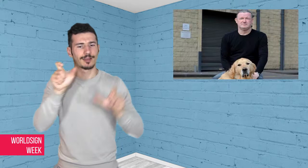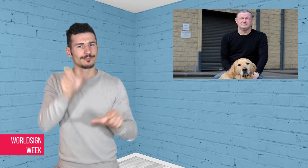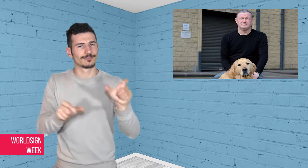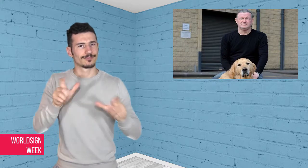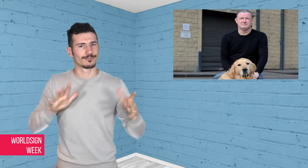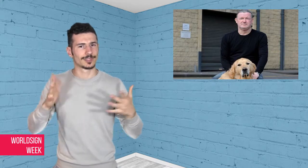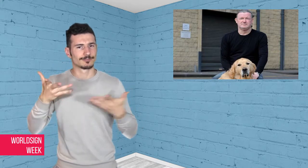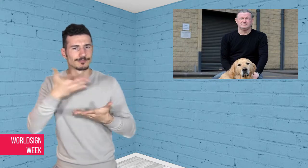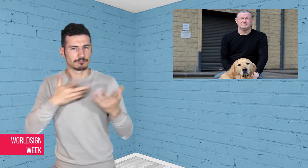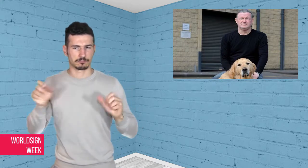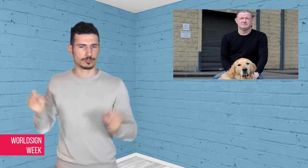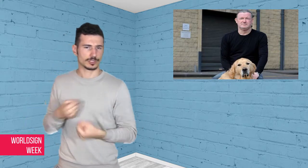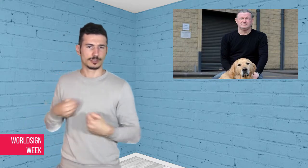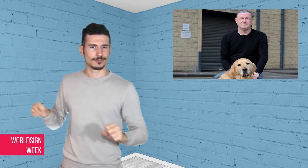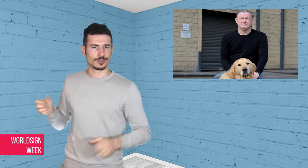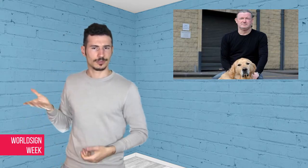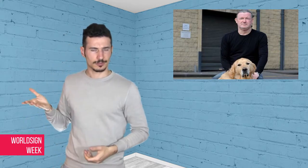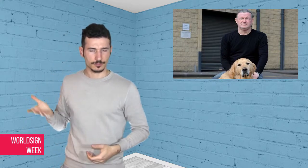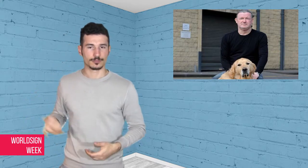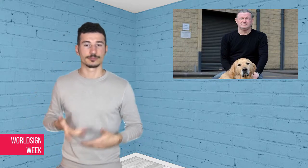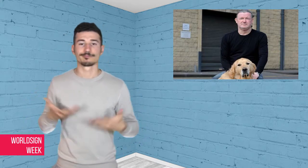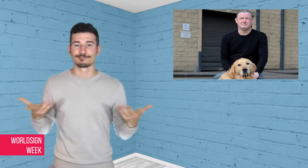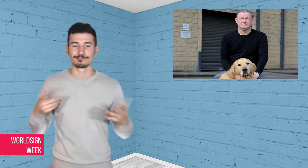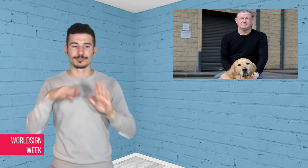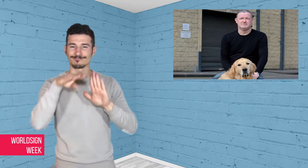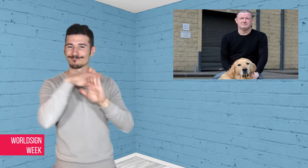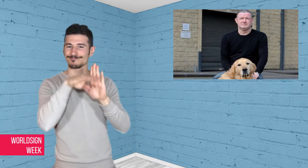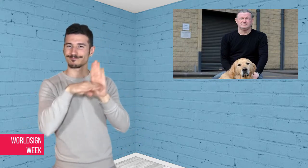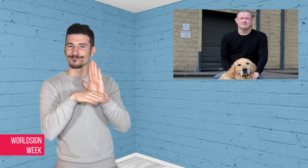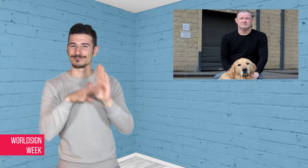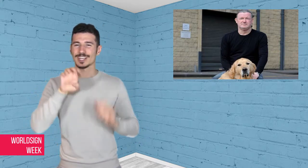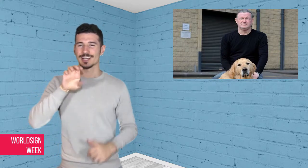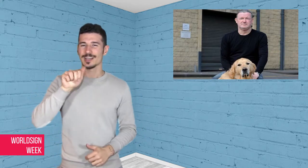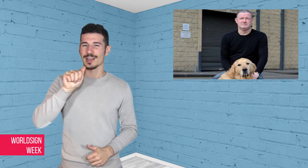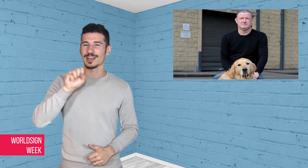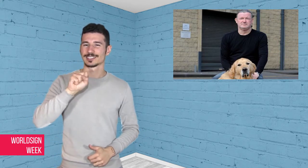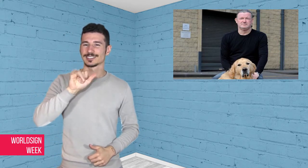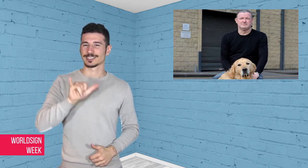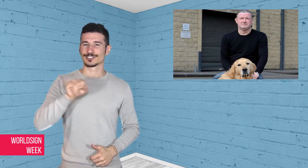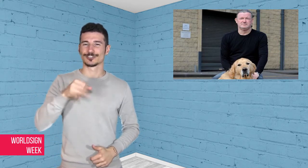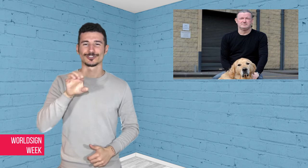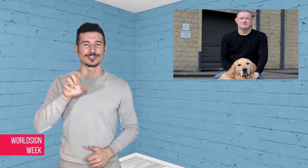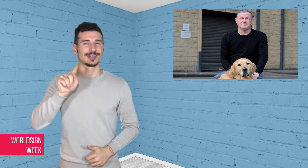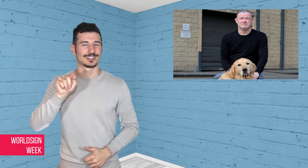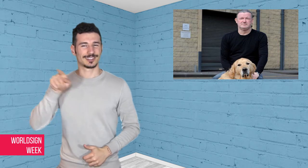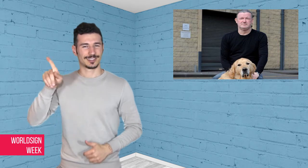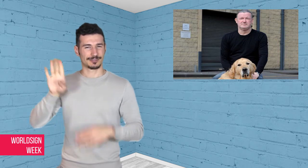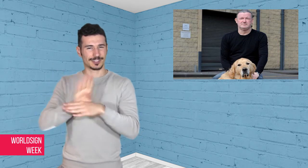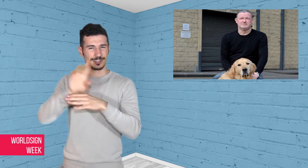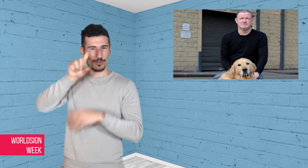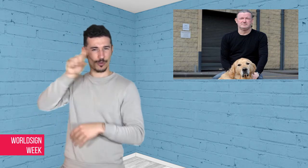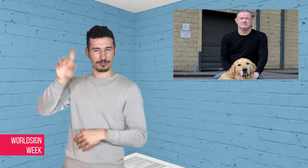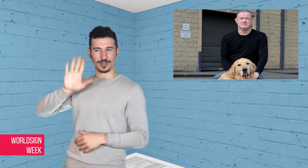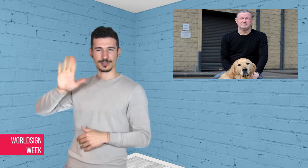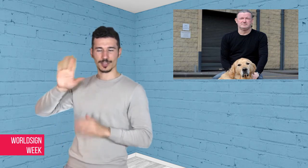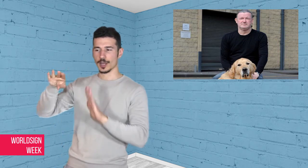safety procedures. The safety and wellbeing of our passengers and crew is